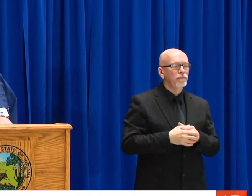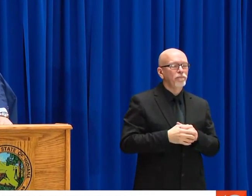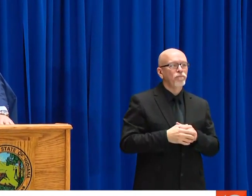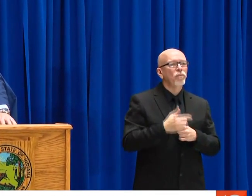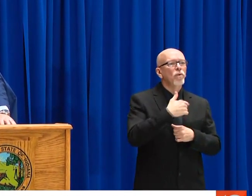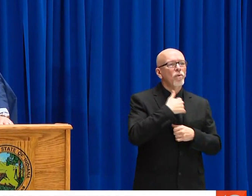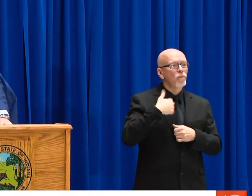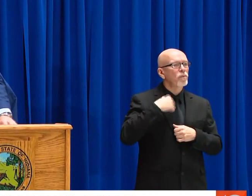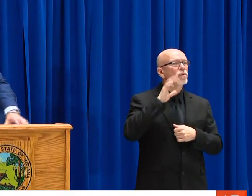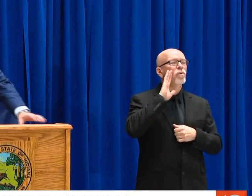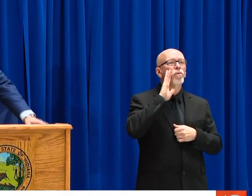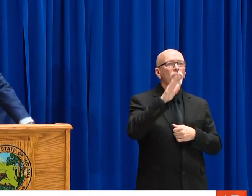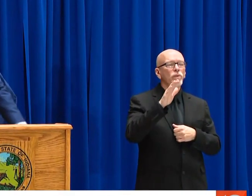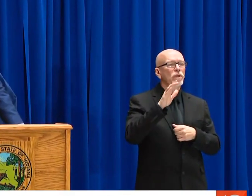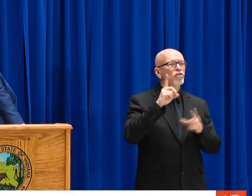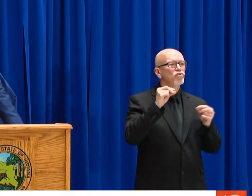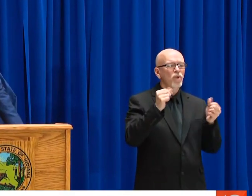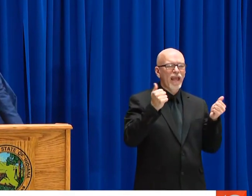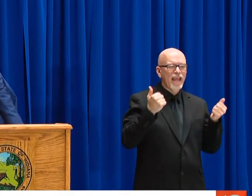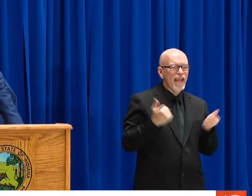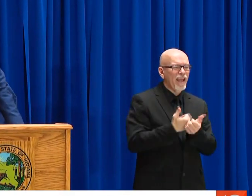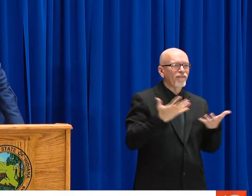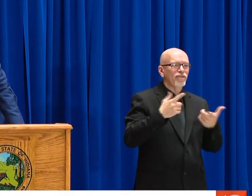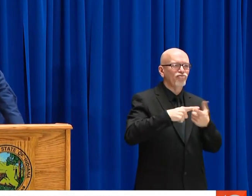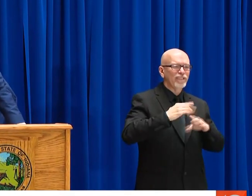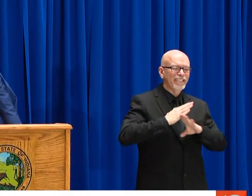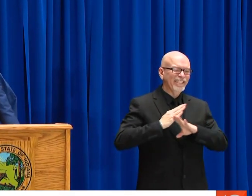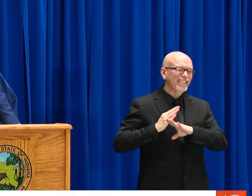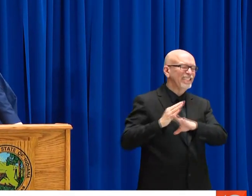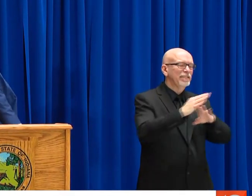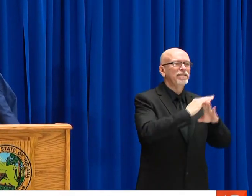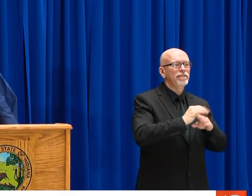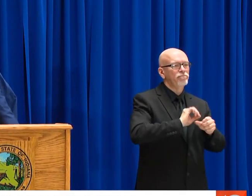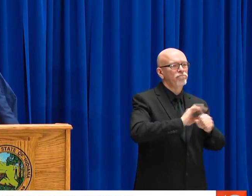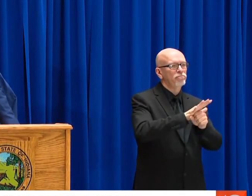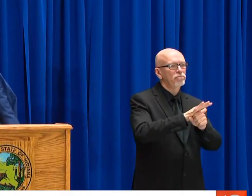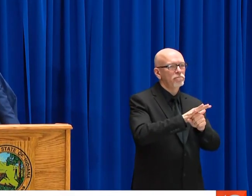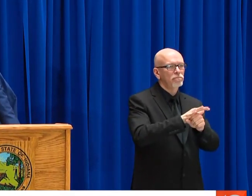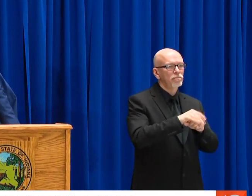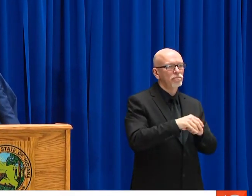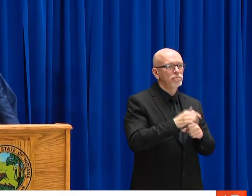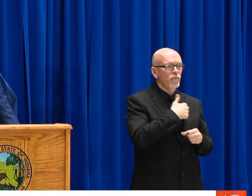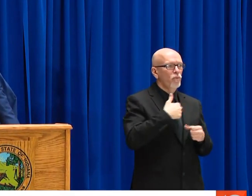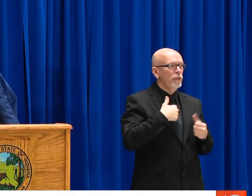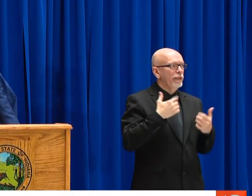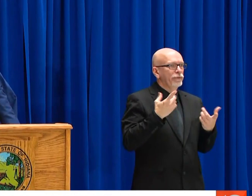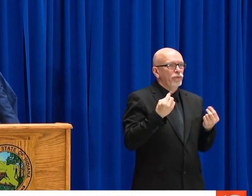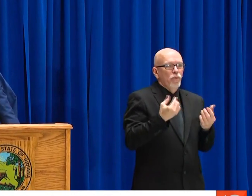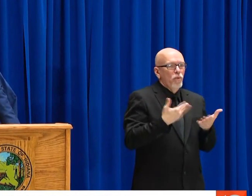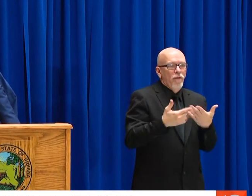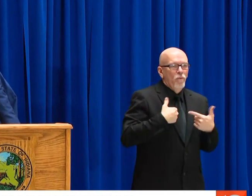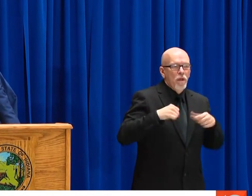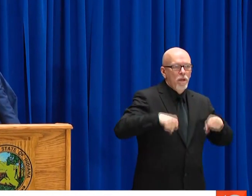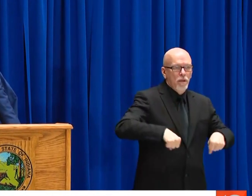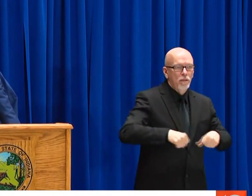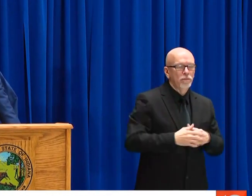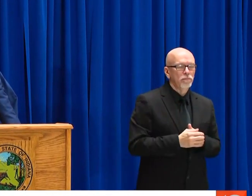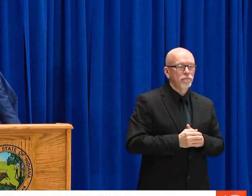IMPORTANT, BUT MORE IMPORTANT THAN THE WHAT IS THE WHY. WE ARE GOING TO THROW EVERYTHING